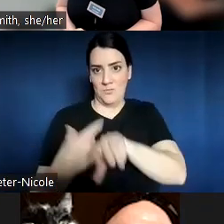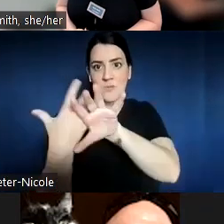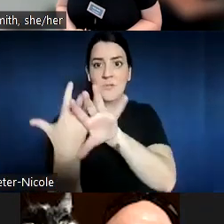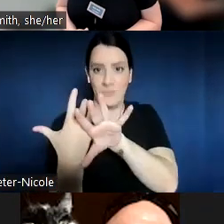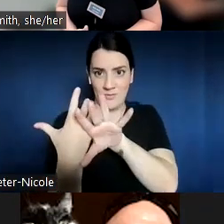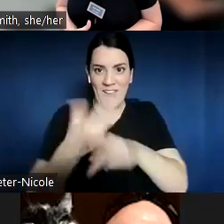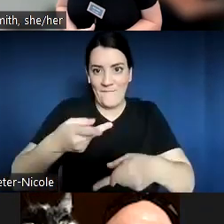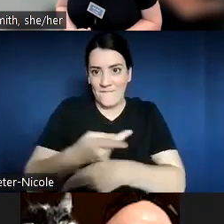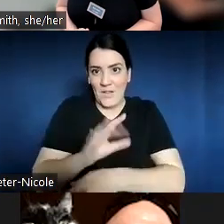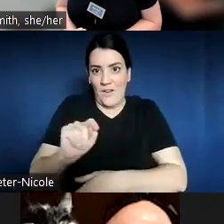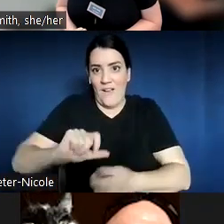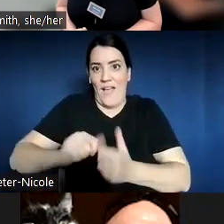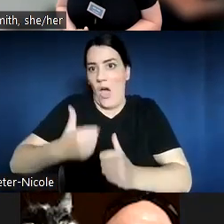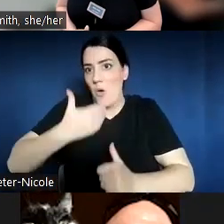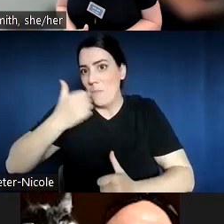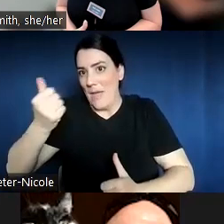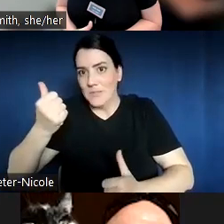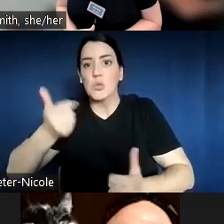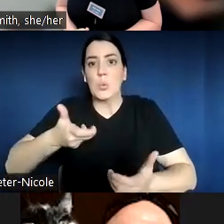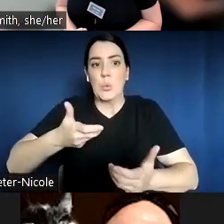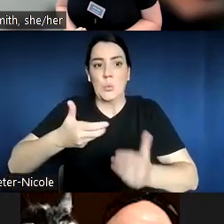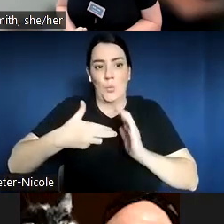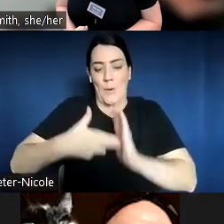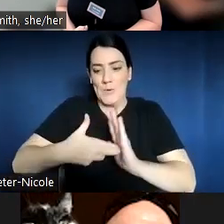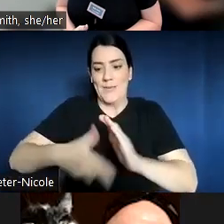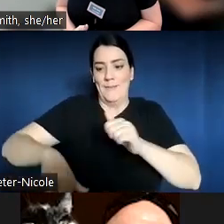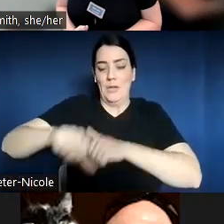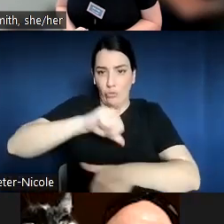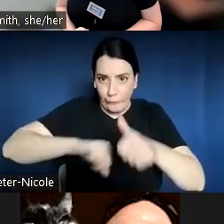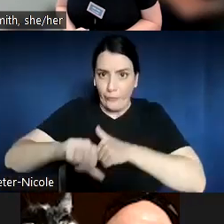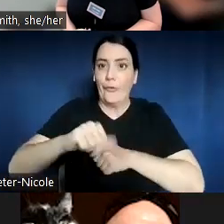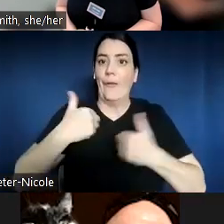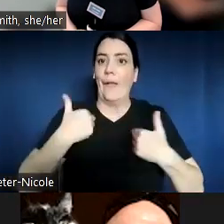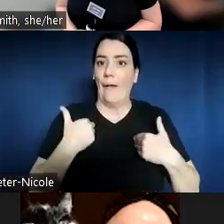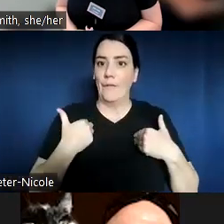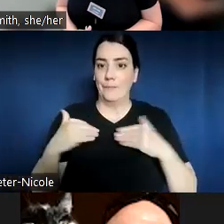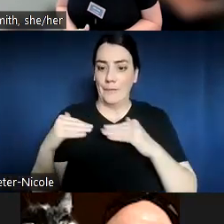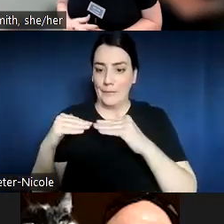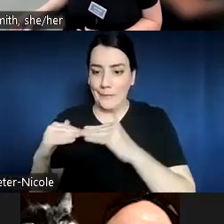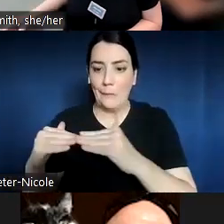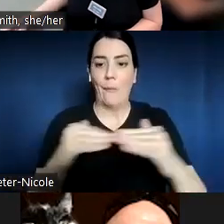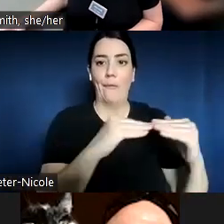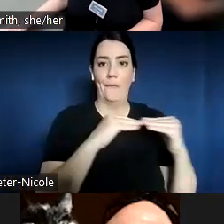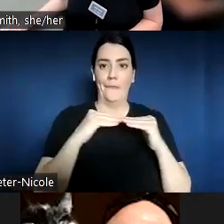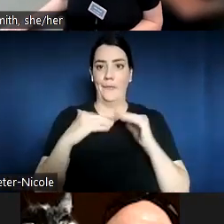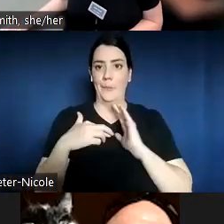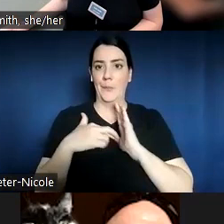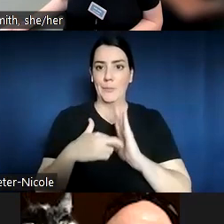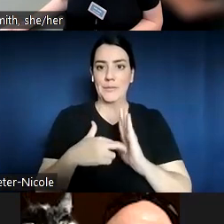everybody's voice could be equally heard in a situation where one person is deaf.